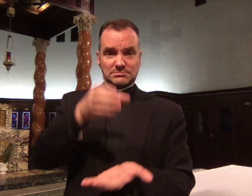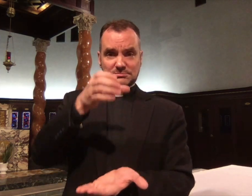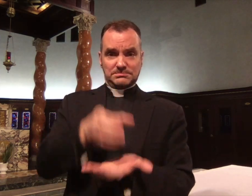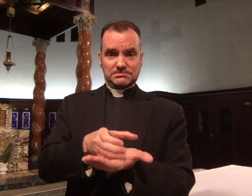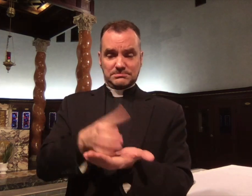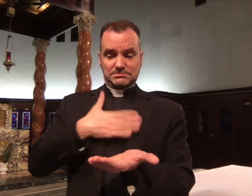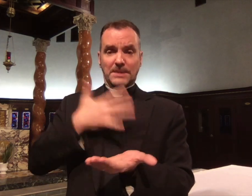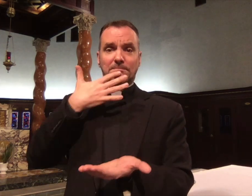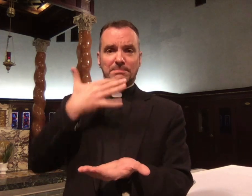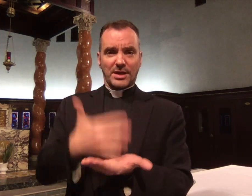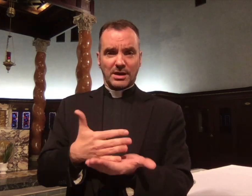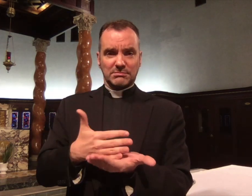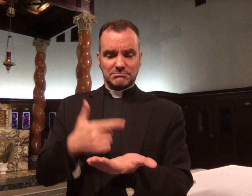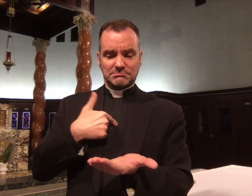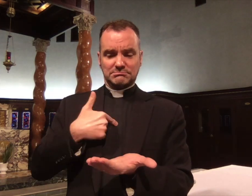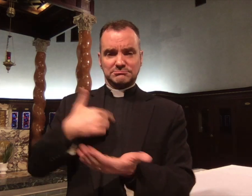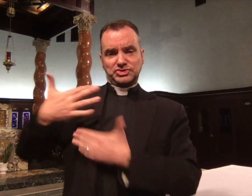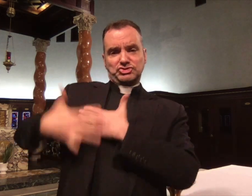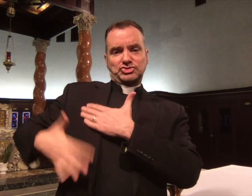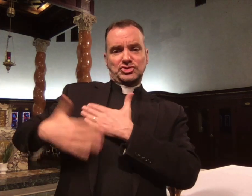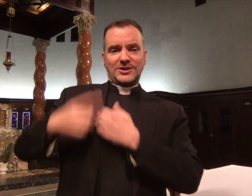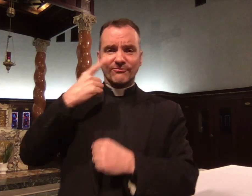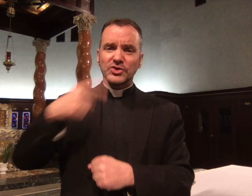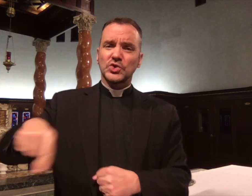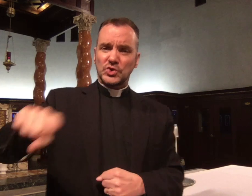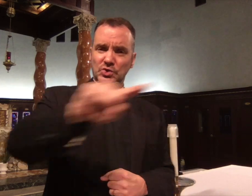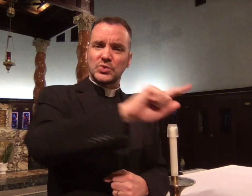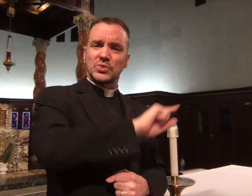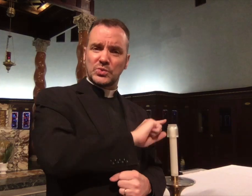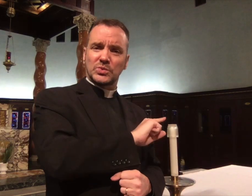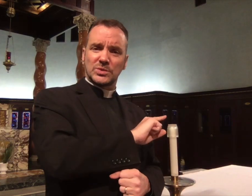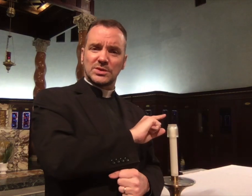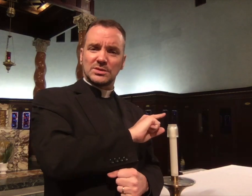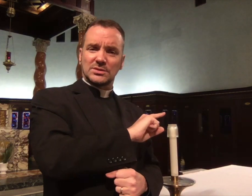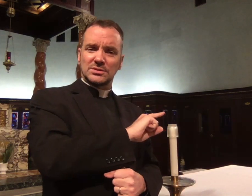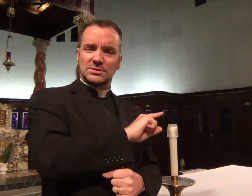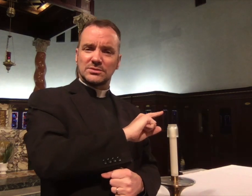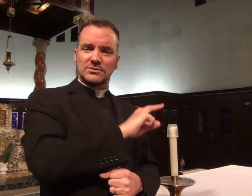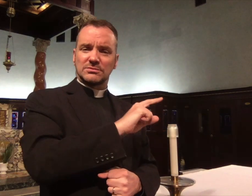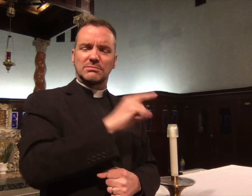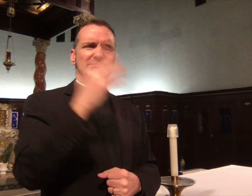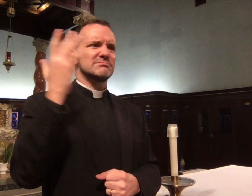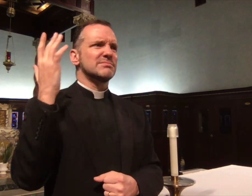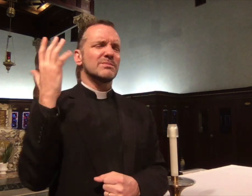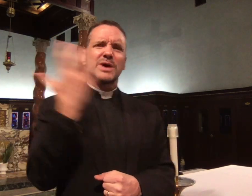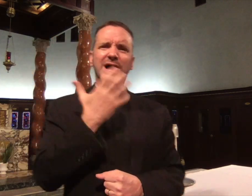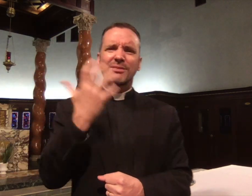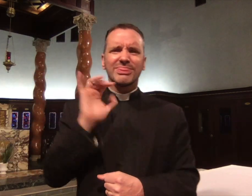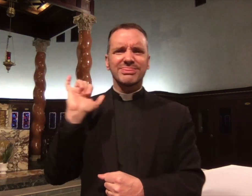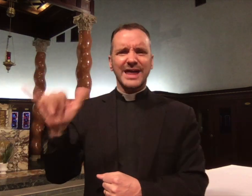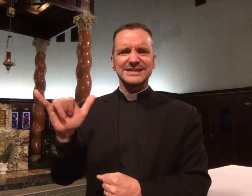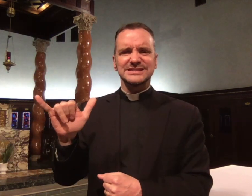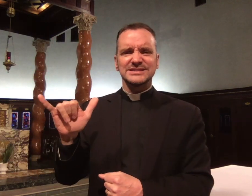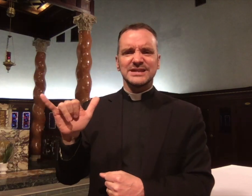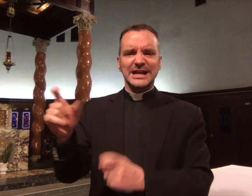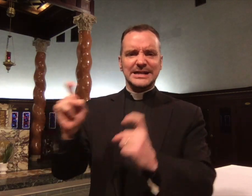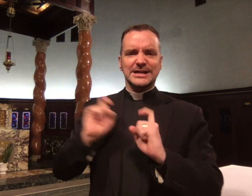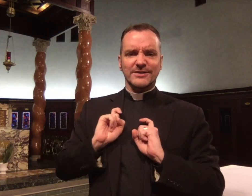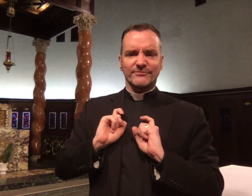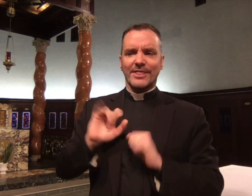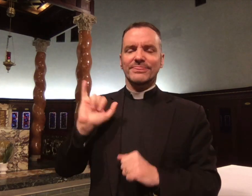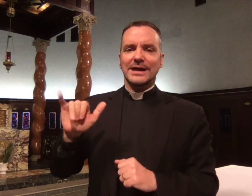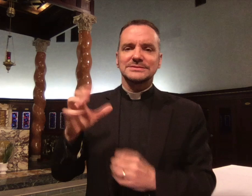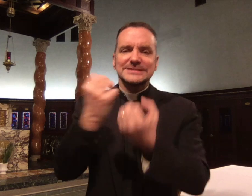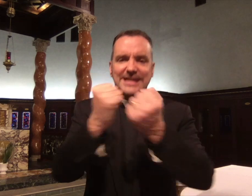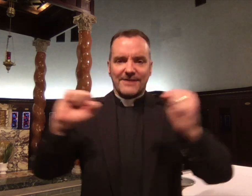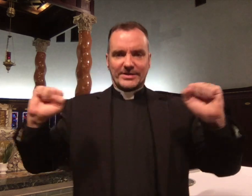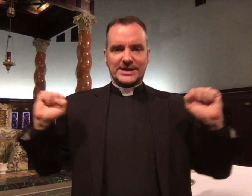"Take this. This is my Blood, which will be shed for you."